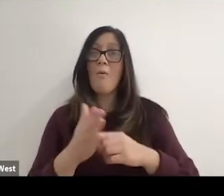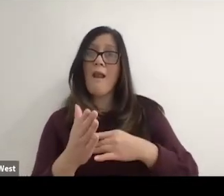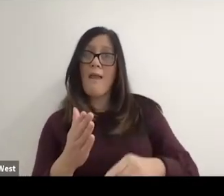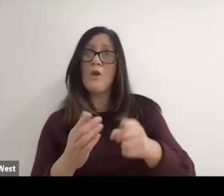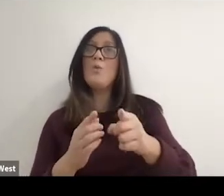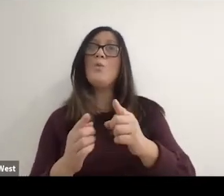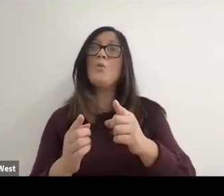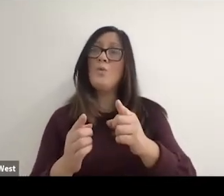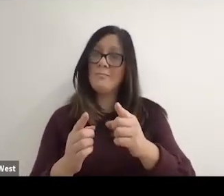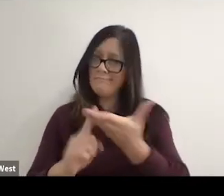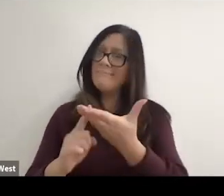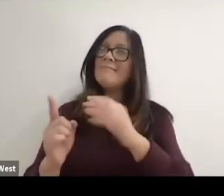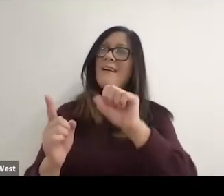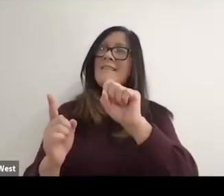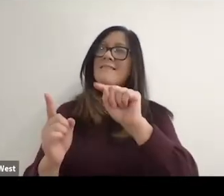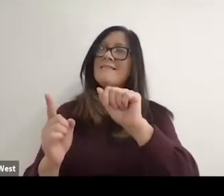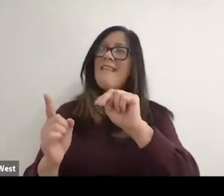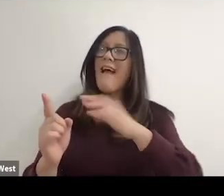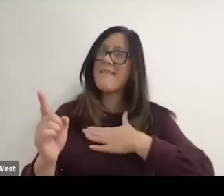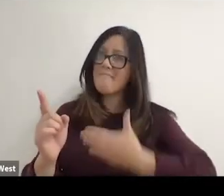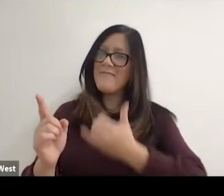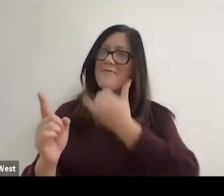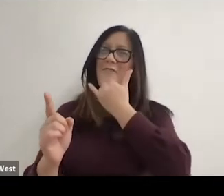Stan Labanowich to admit he was wrong about something. I